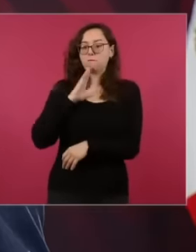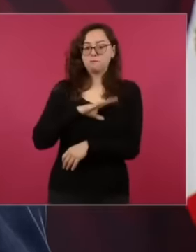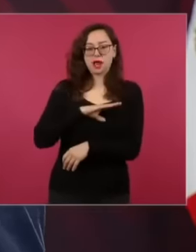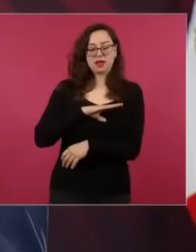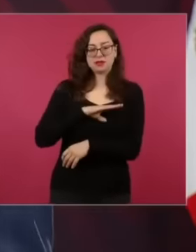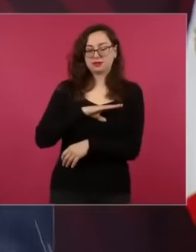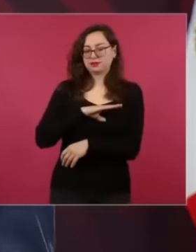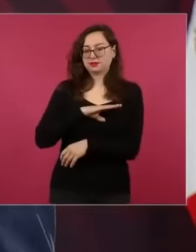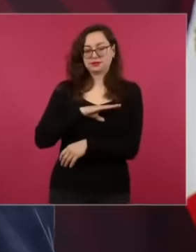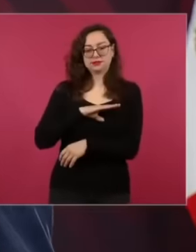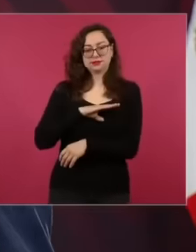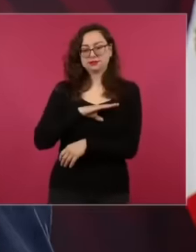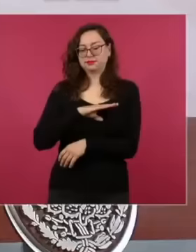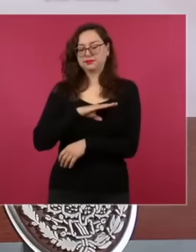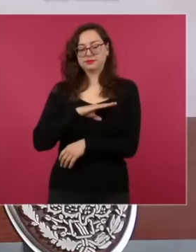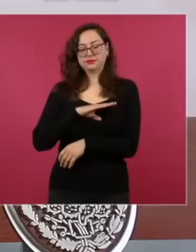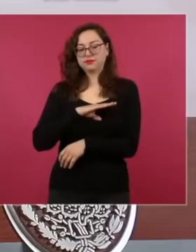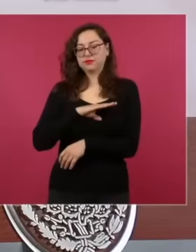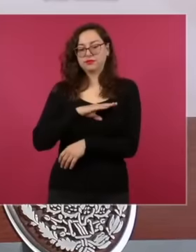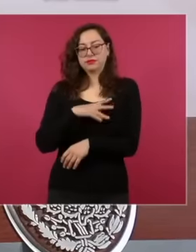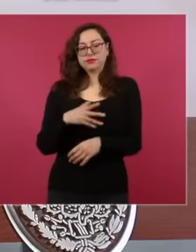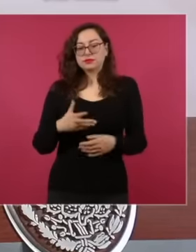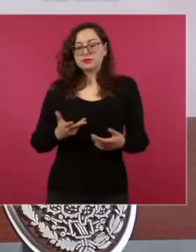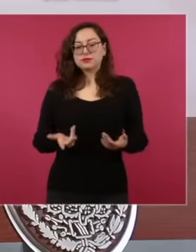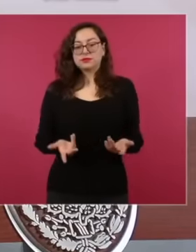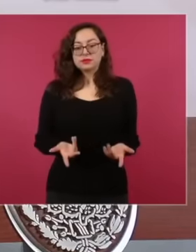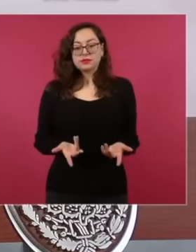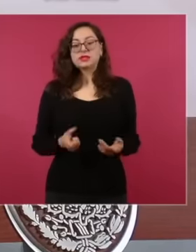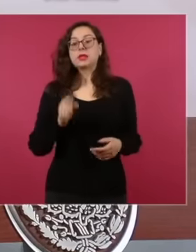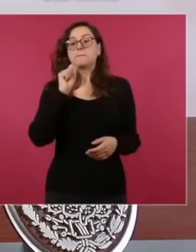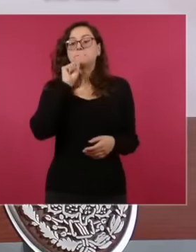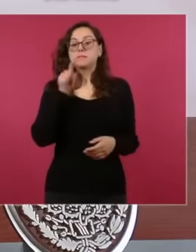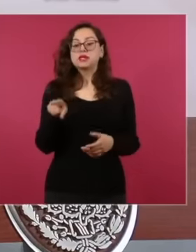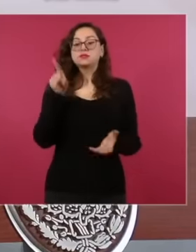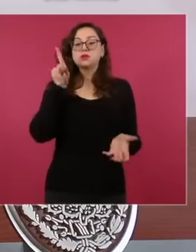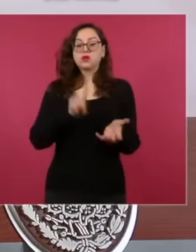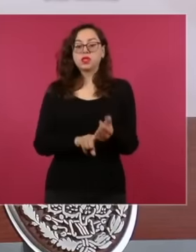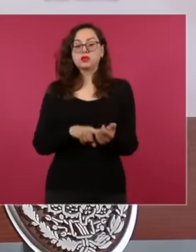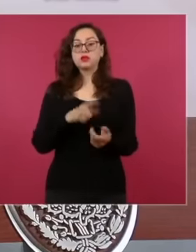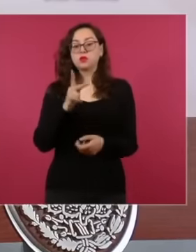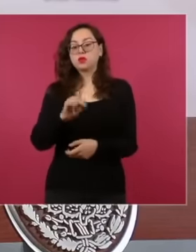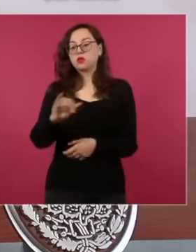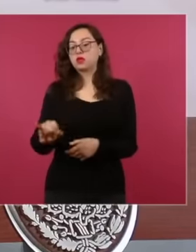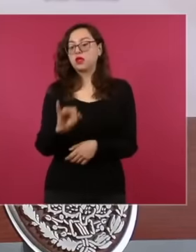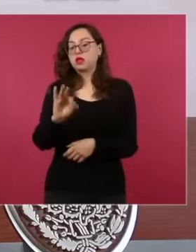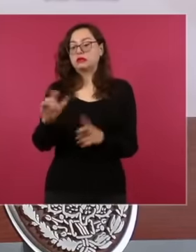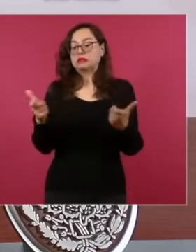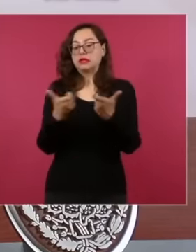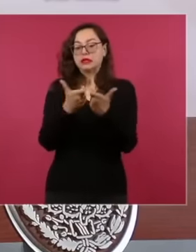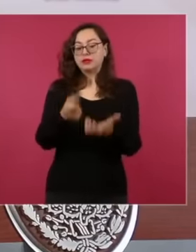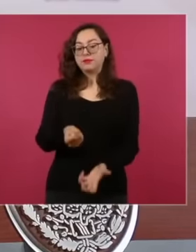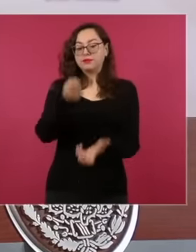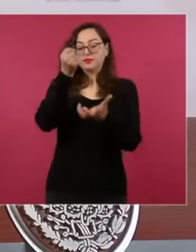the same fomis. I think it's 200,000 million.